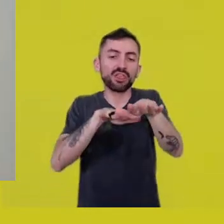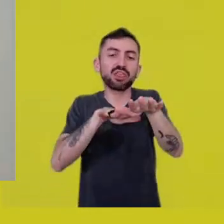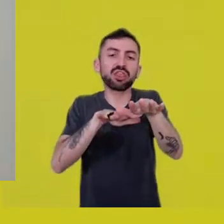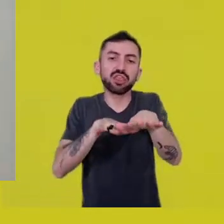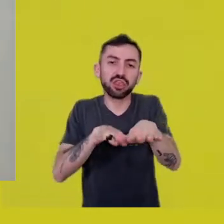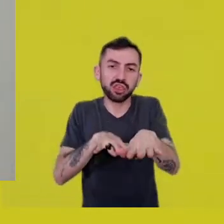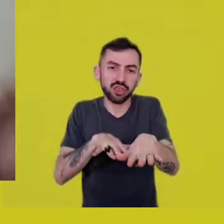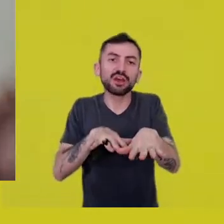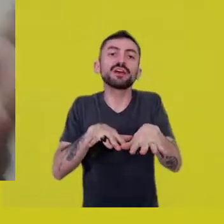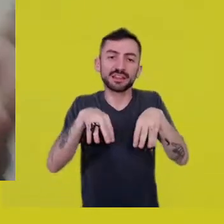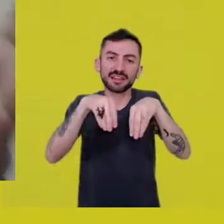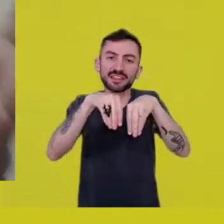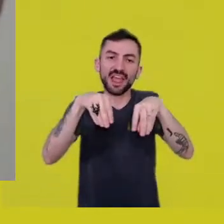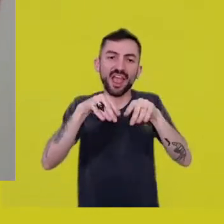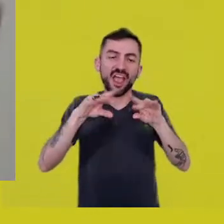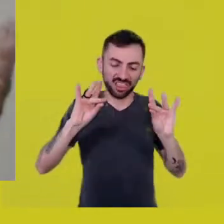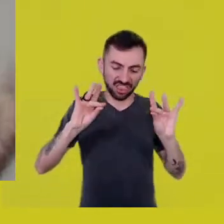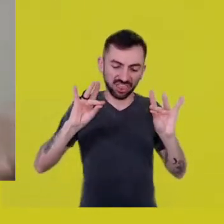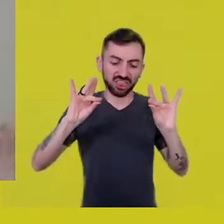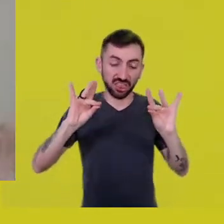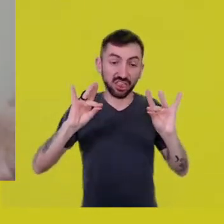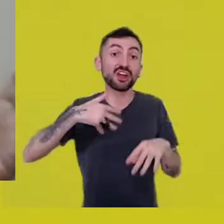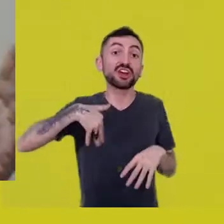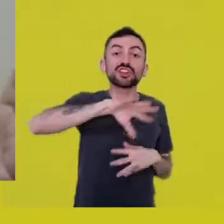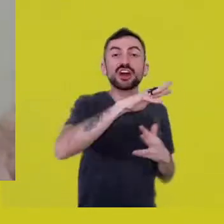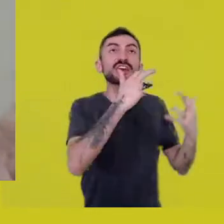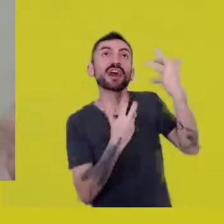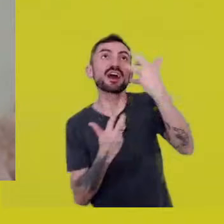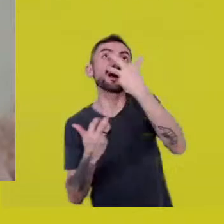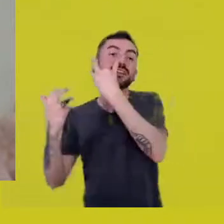So we sing, we dance to lift the sky,